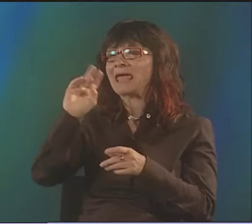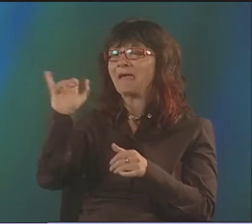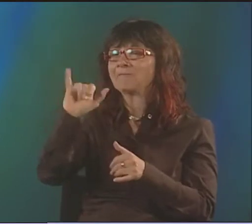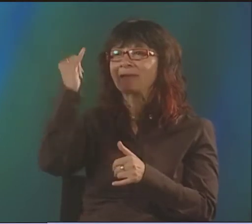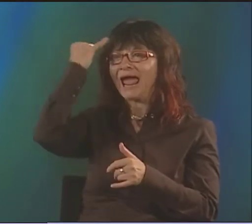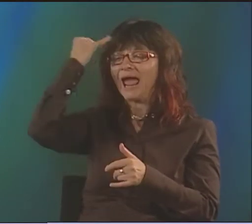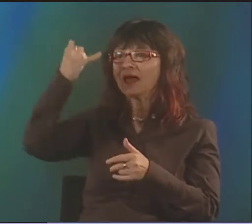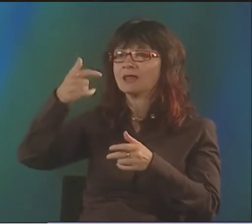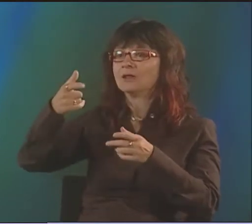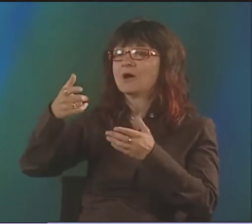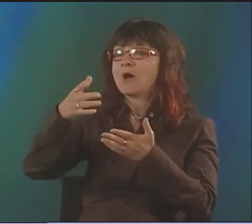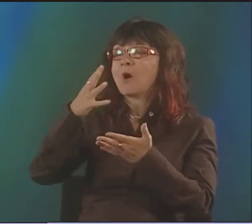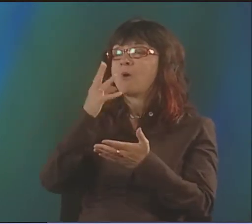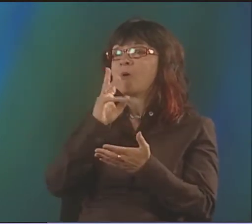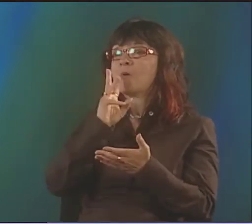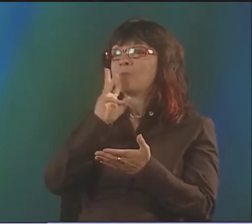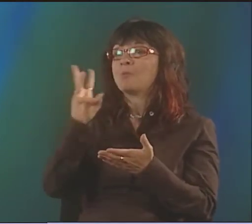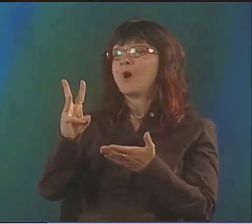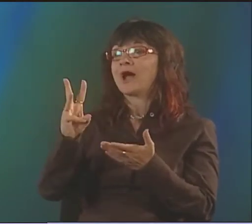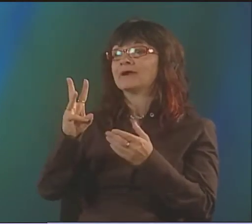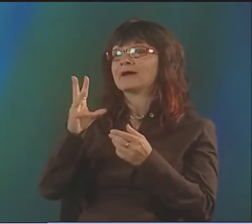I'M JUST TRYING TO THINK ABOUT HOW.